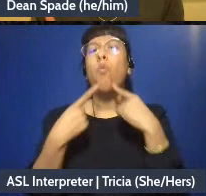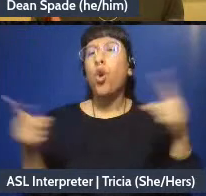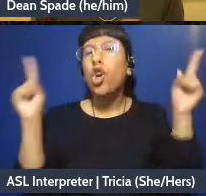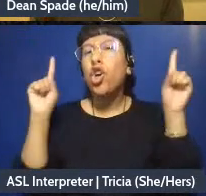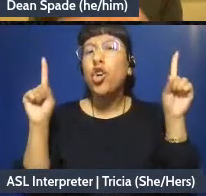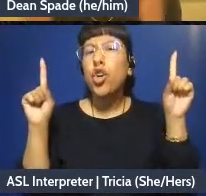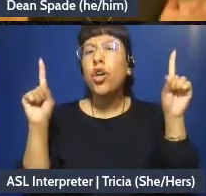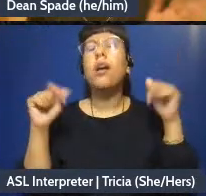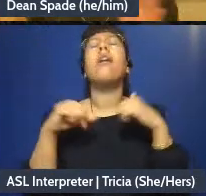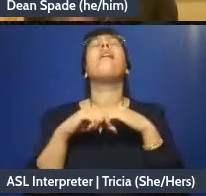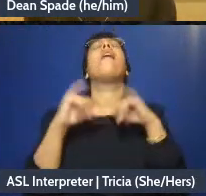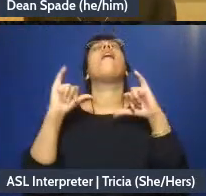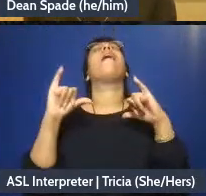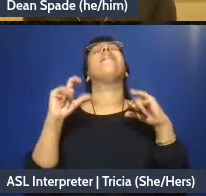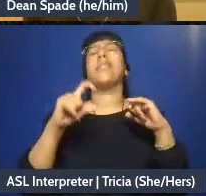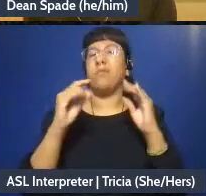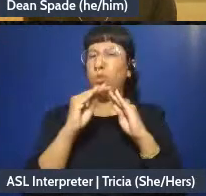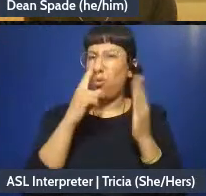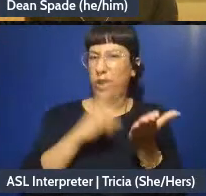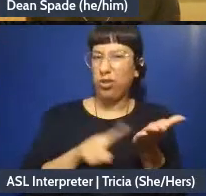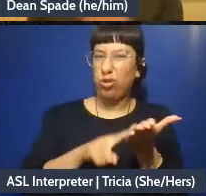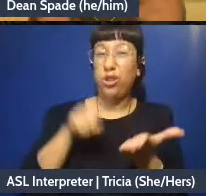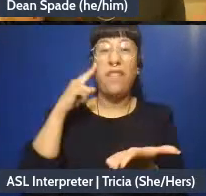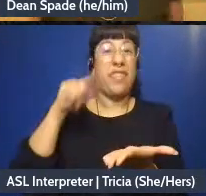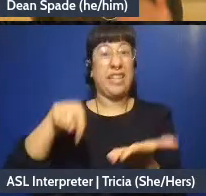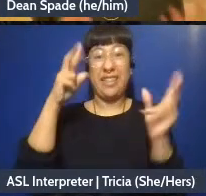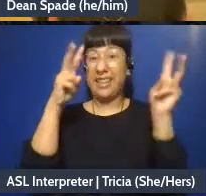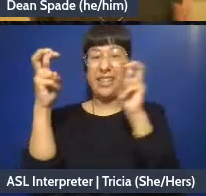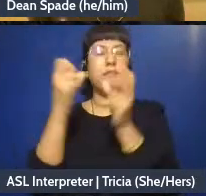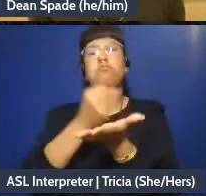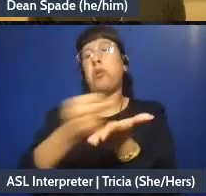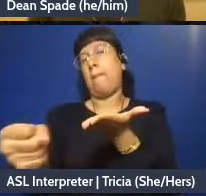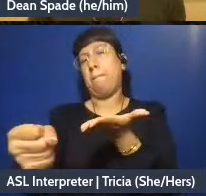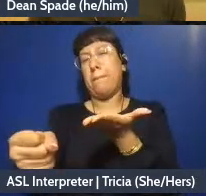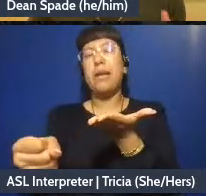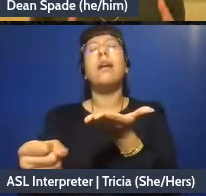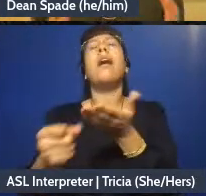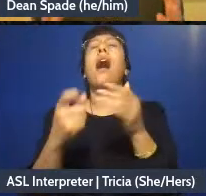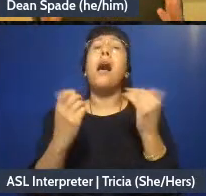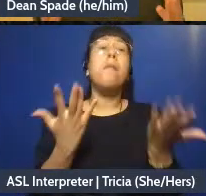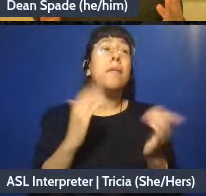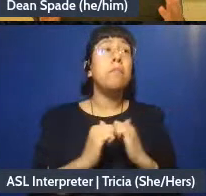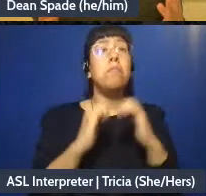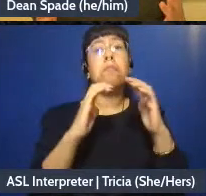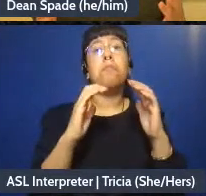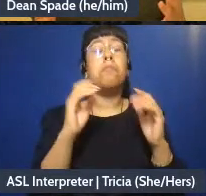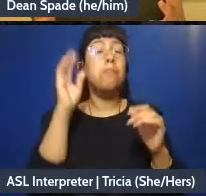we need to do more research, we got to scrap this for now and then come back with a new idea” but